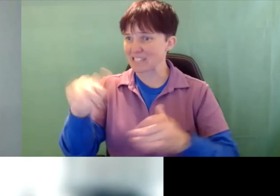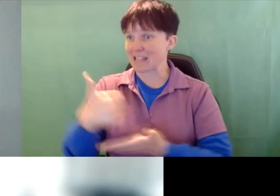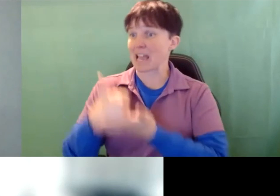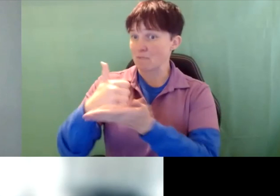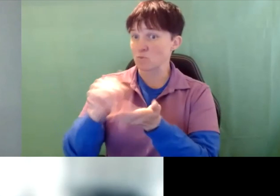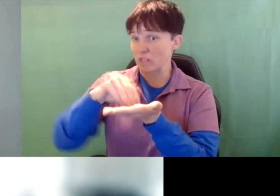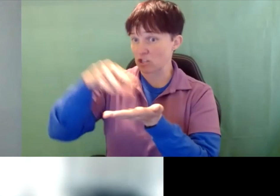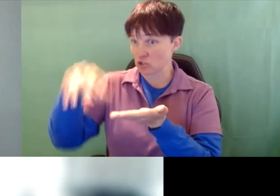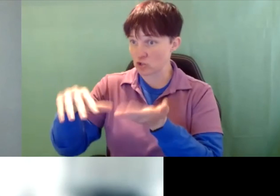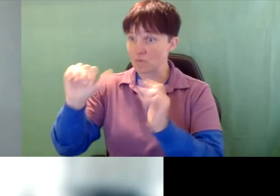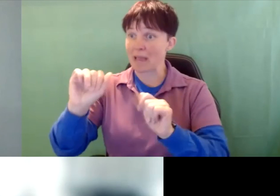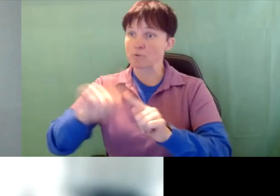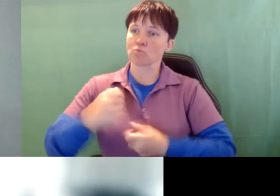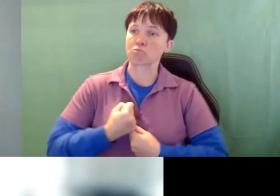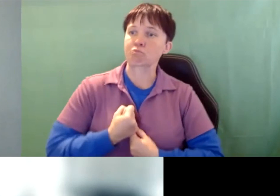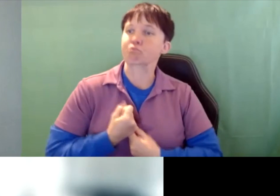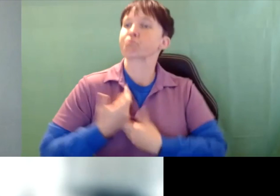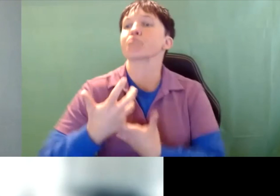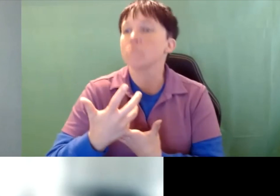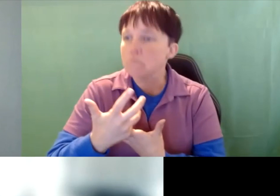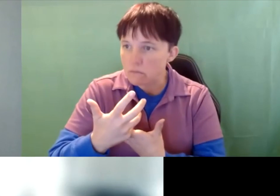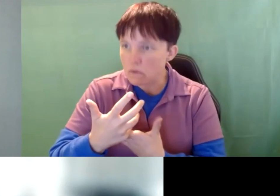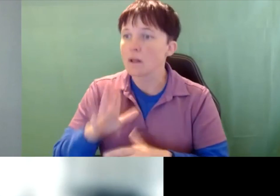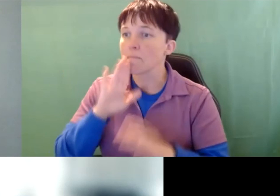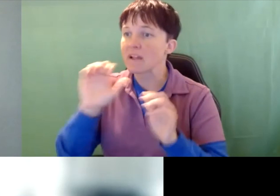put it out, you know, to decide and make choices or whatever.